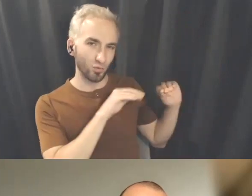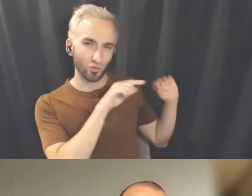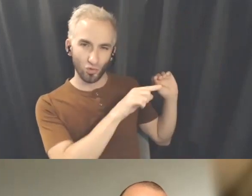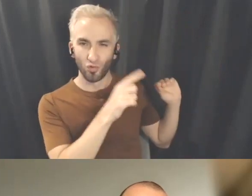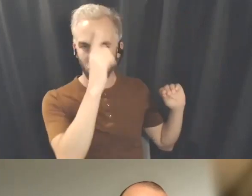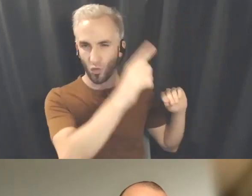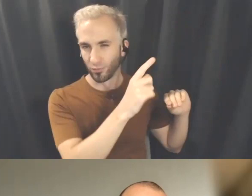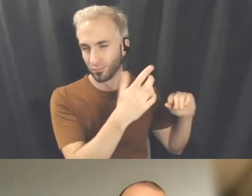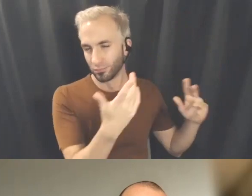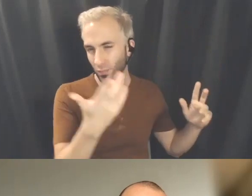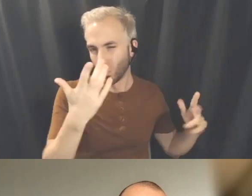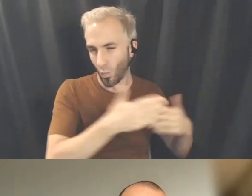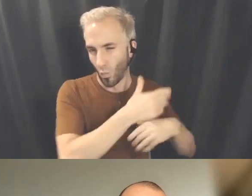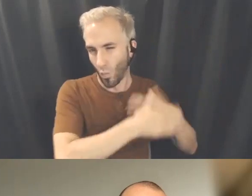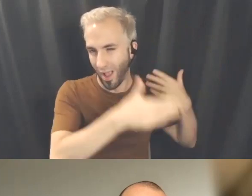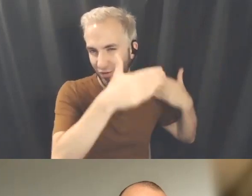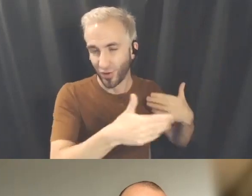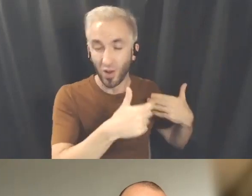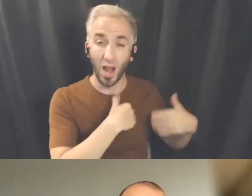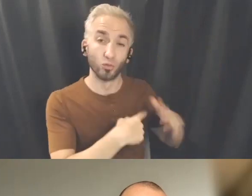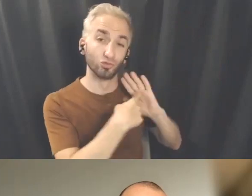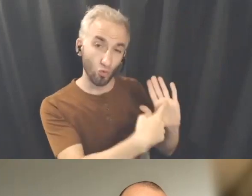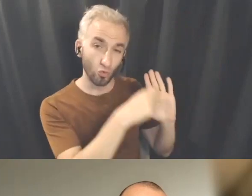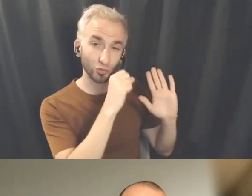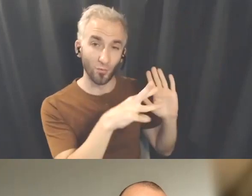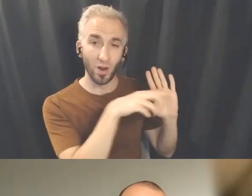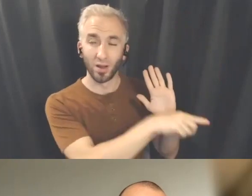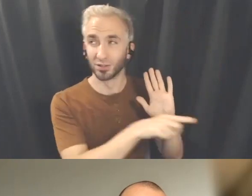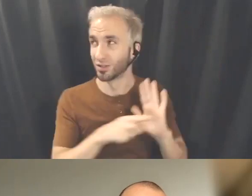Isadora and other software and then she just took off really fast and doing all these